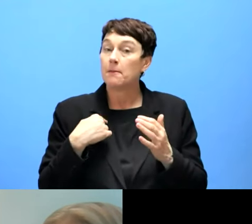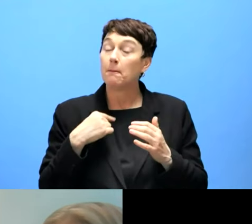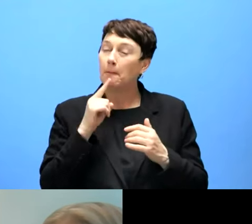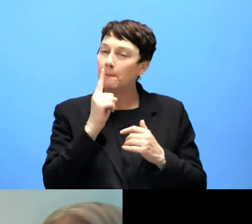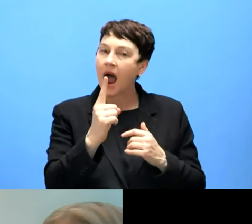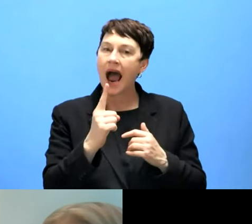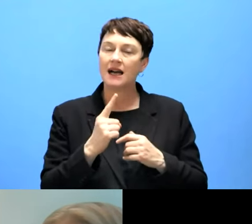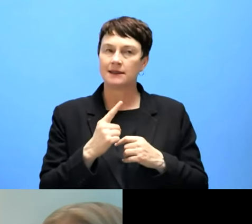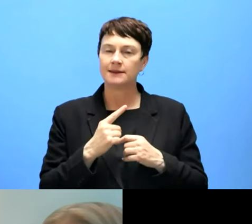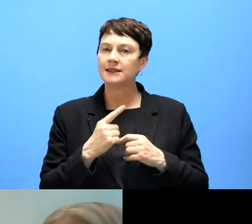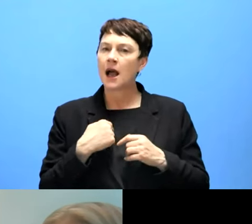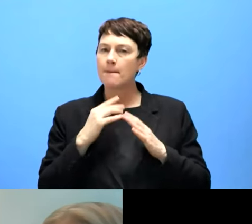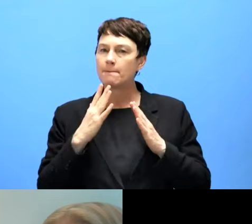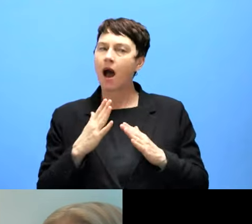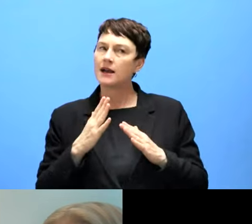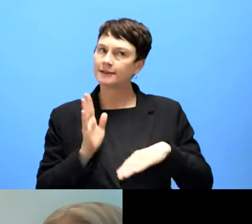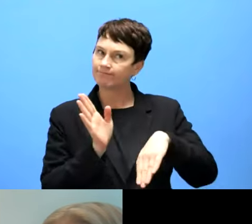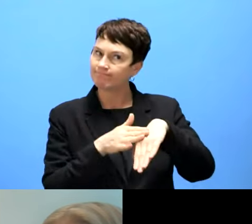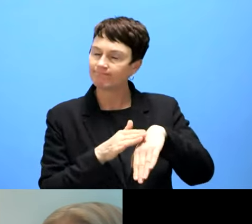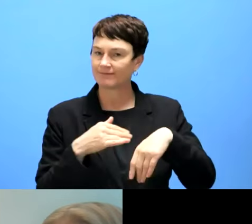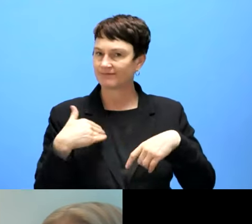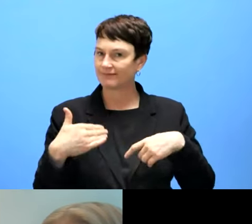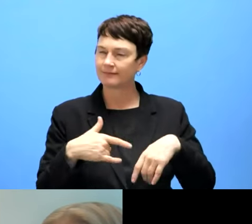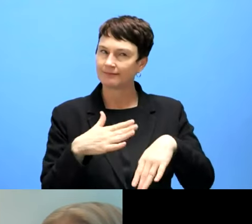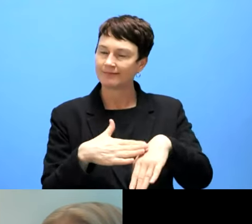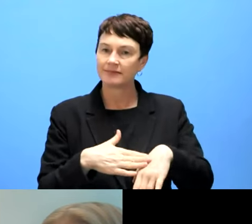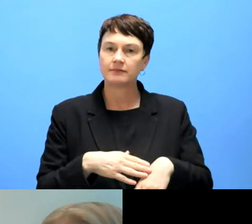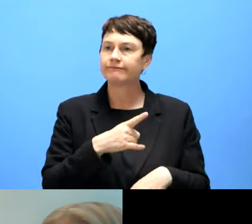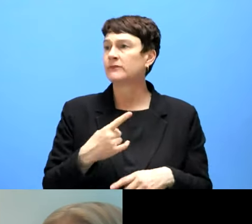with the videos is something that we hear, like, often. It's like from city council meetings and